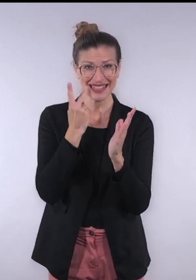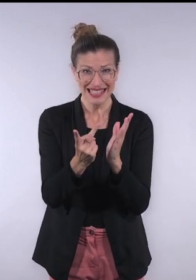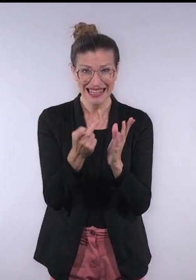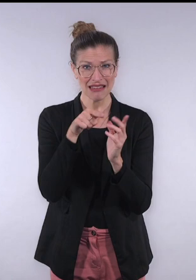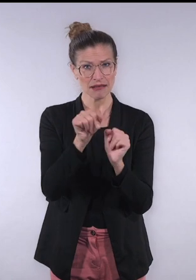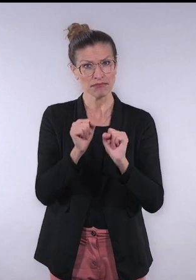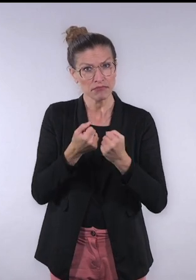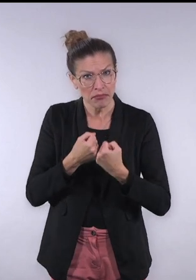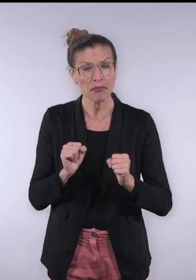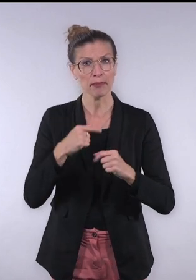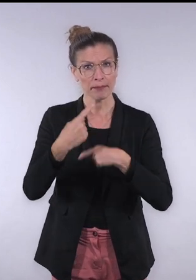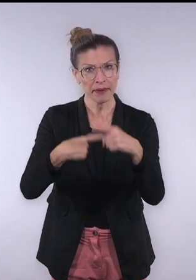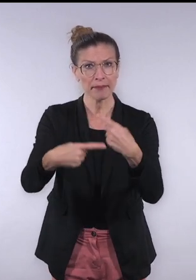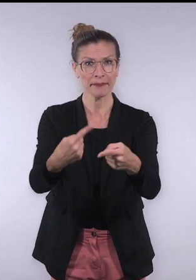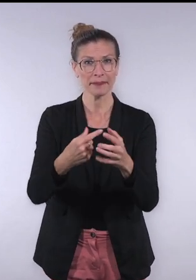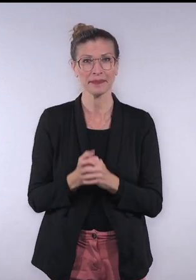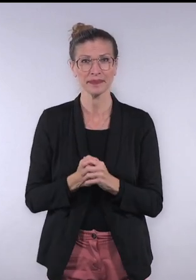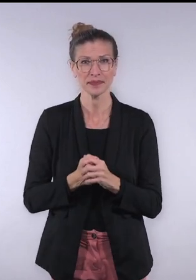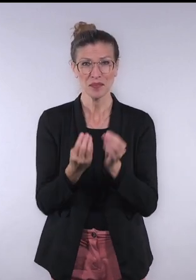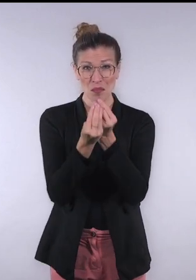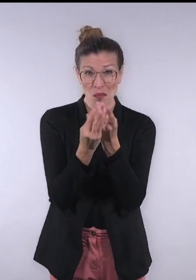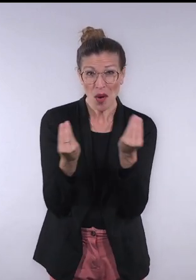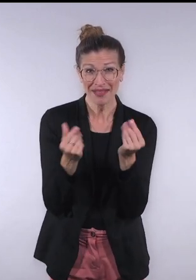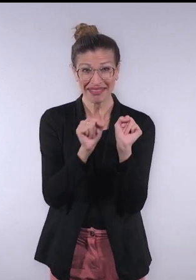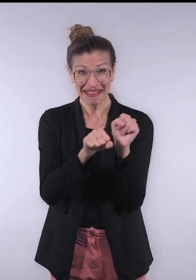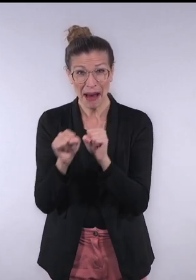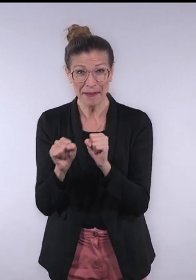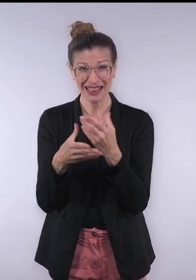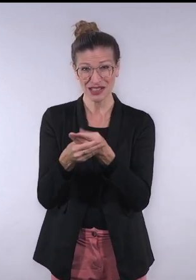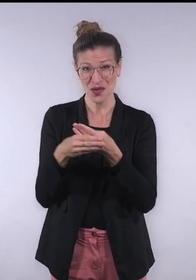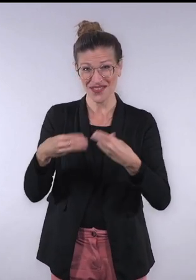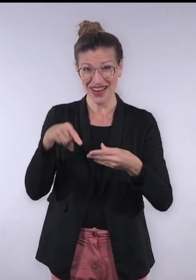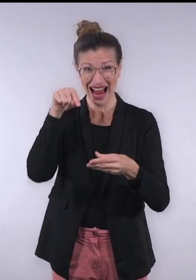to be deployed across multiple applications, as in hardware applications.